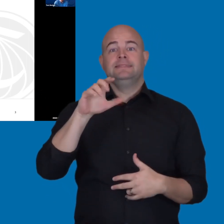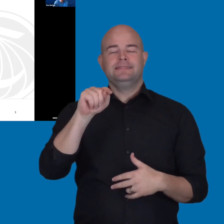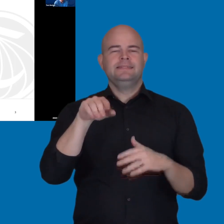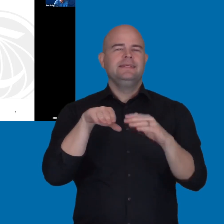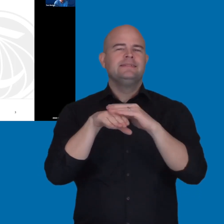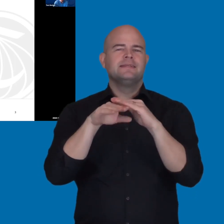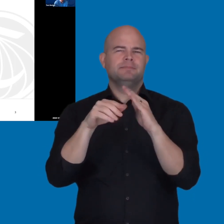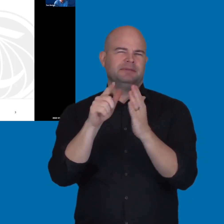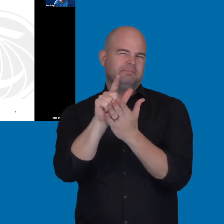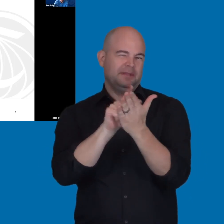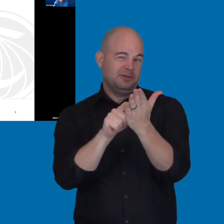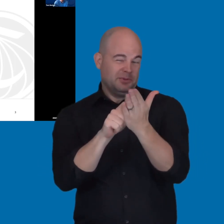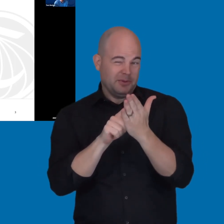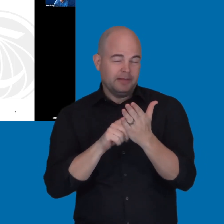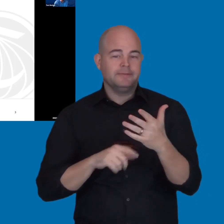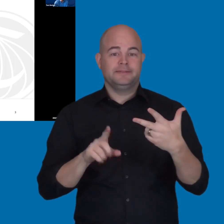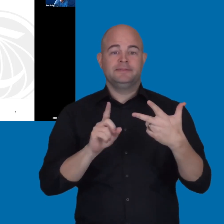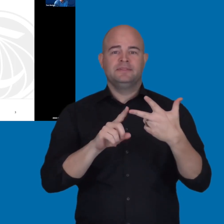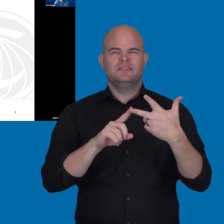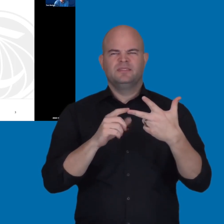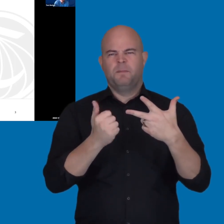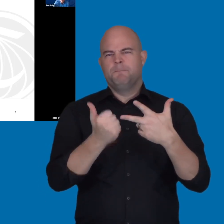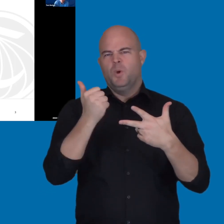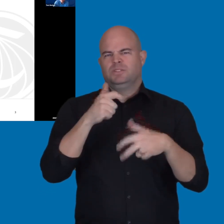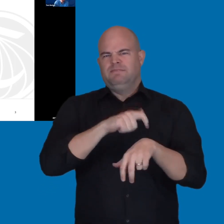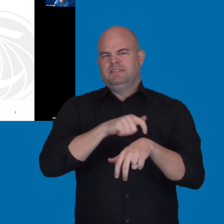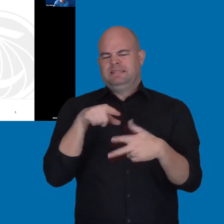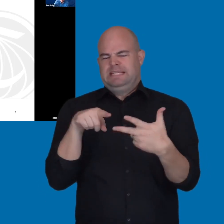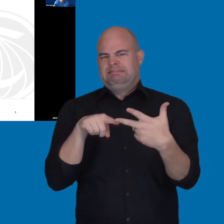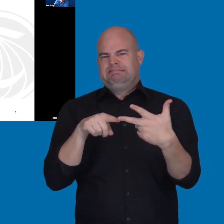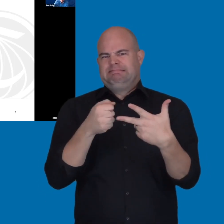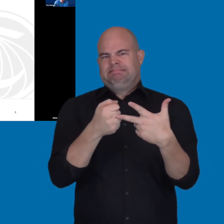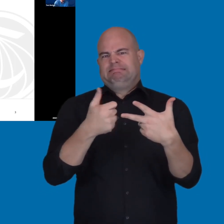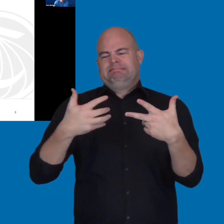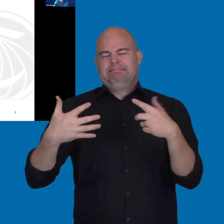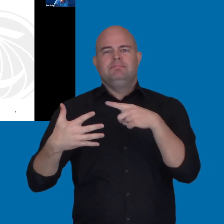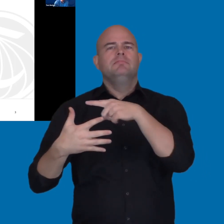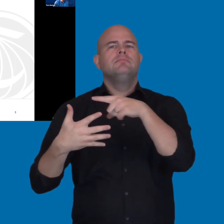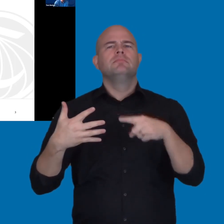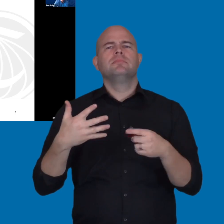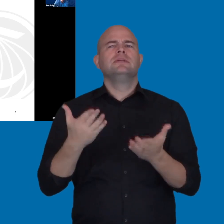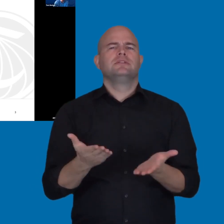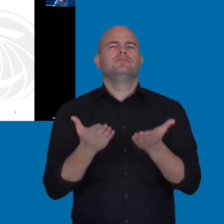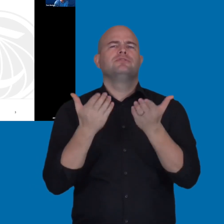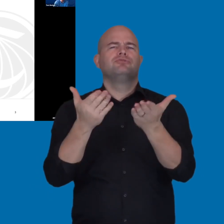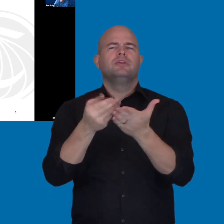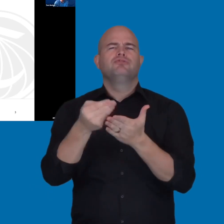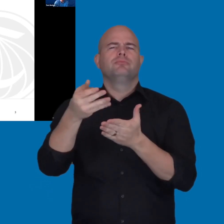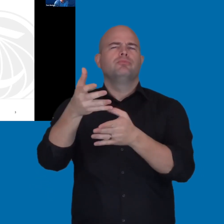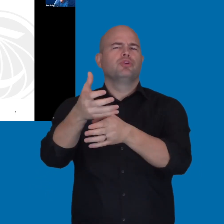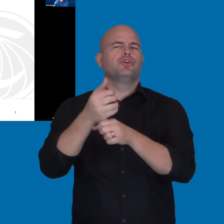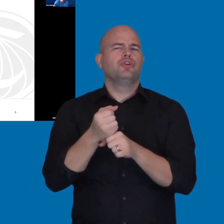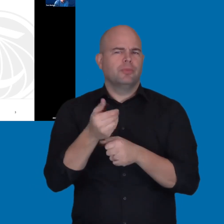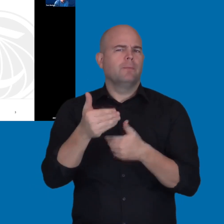Then lastly, and this is where I'll spend the majority of my time is some of the suggested accessible ICT procurement processes.